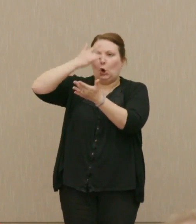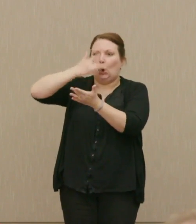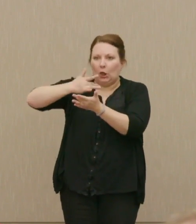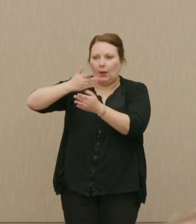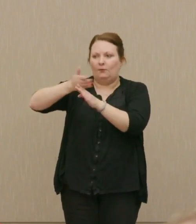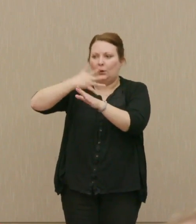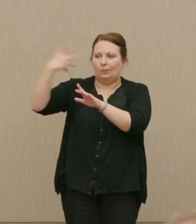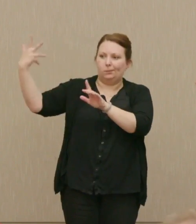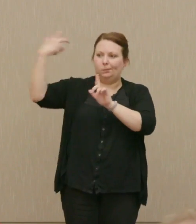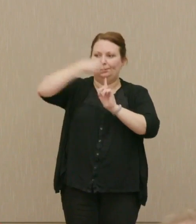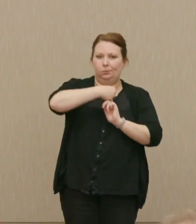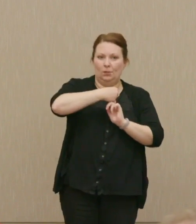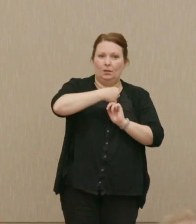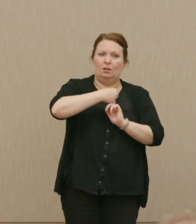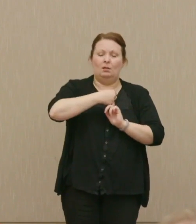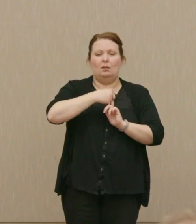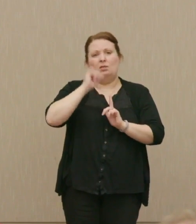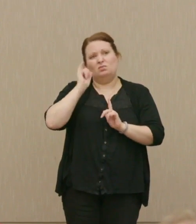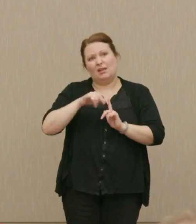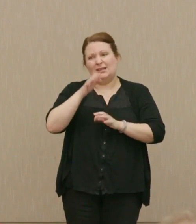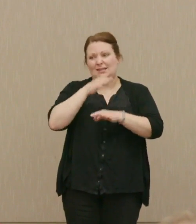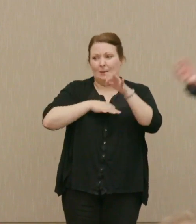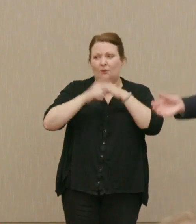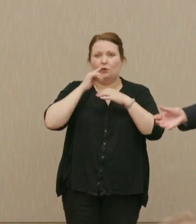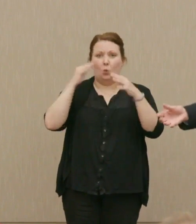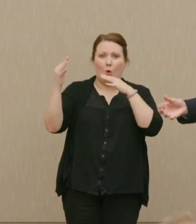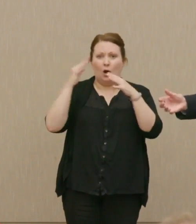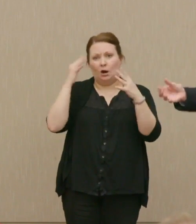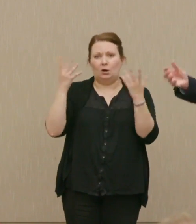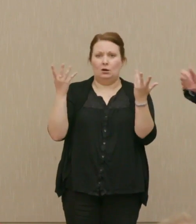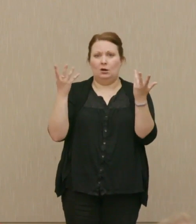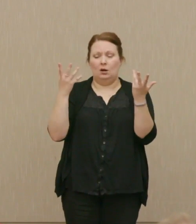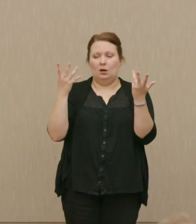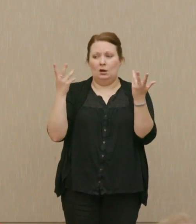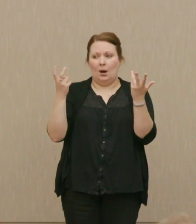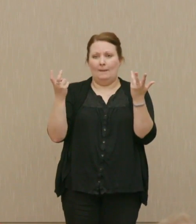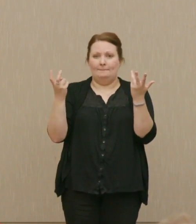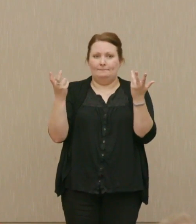on, perhaps it's a substitute for war that's blinding everybody on the thing.